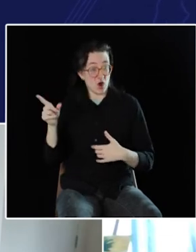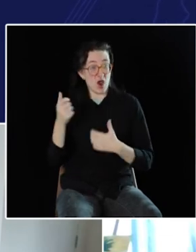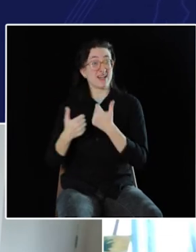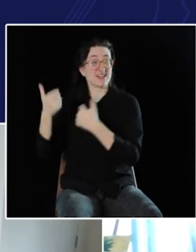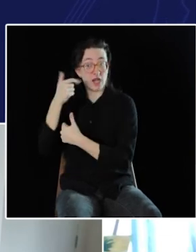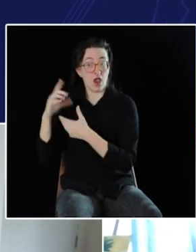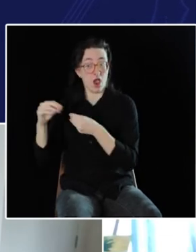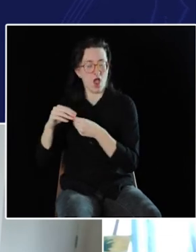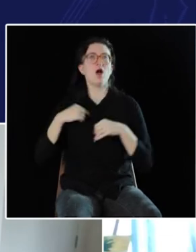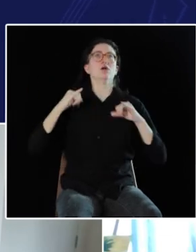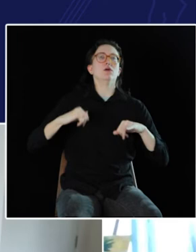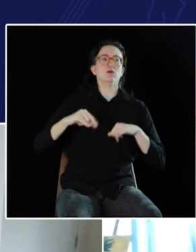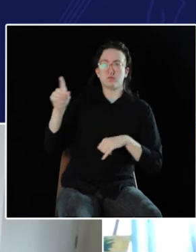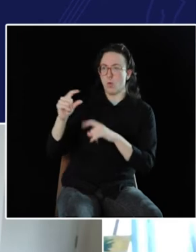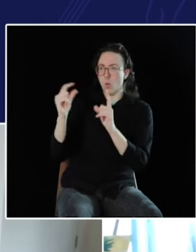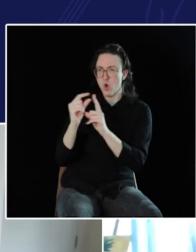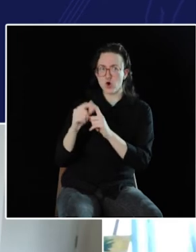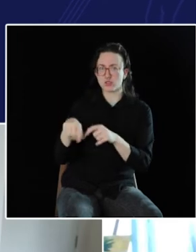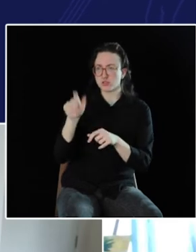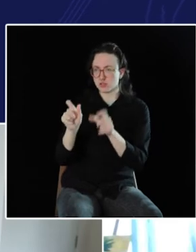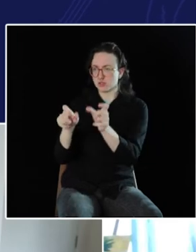So when I hear my attending [physician] talk, I have to, um,